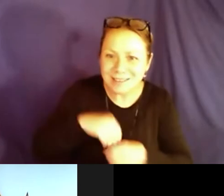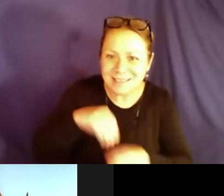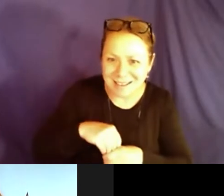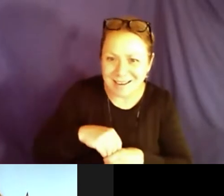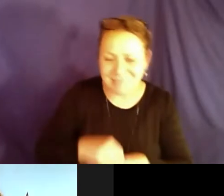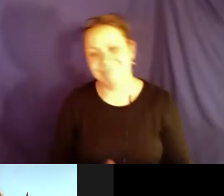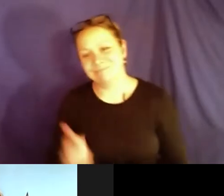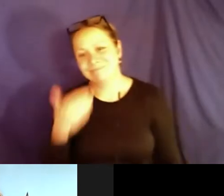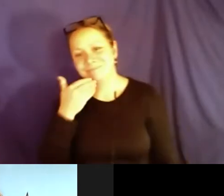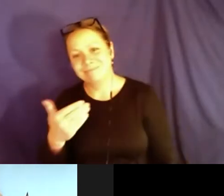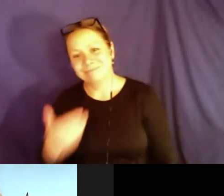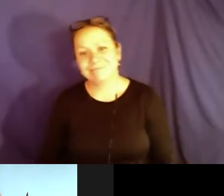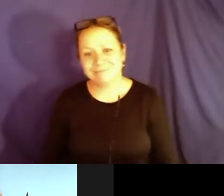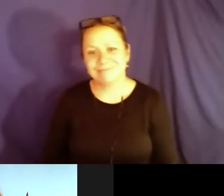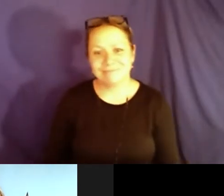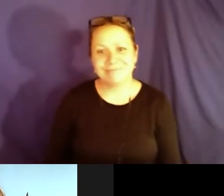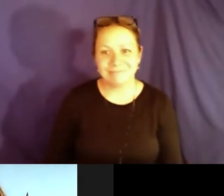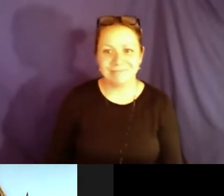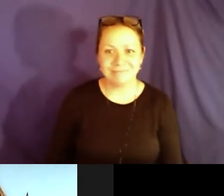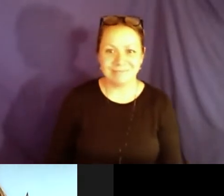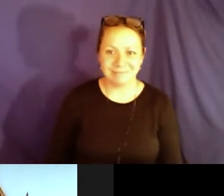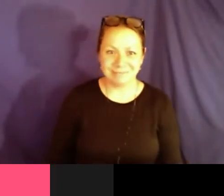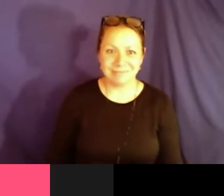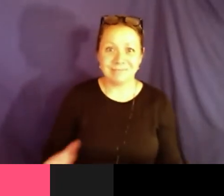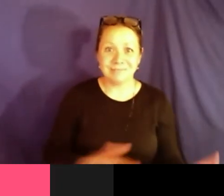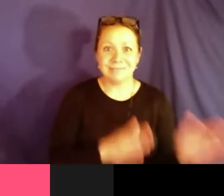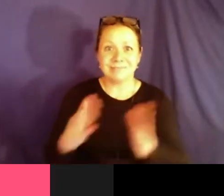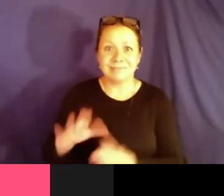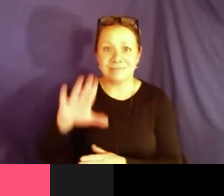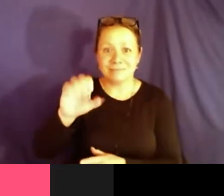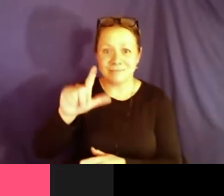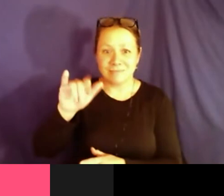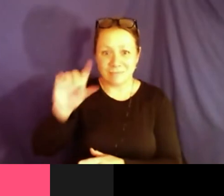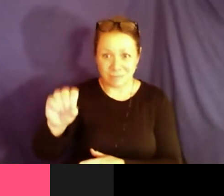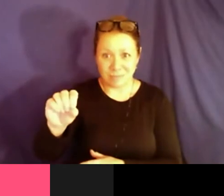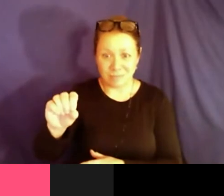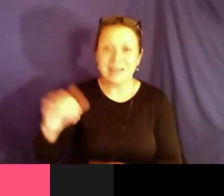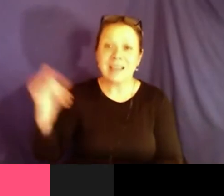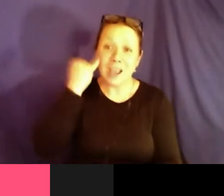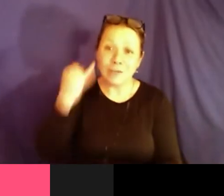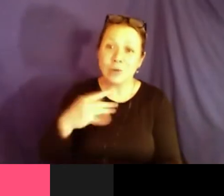your bumps and cracks are filled with gold. Sefakor: Thank you. Thank you